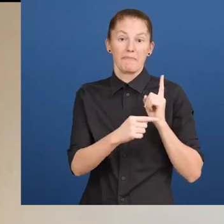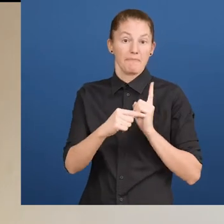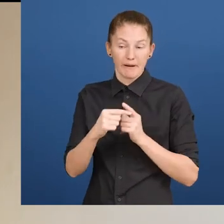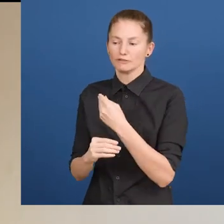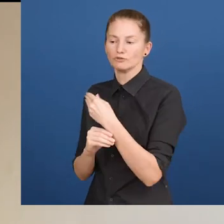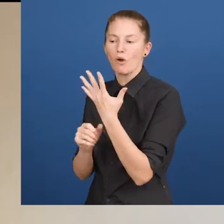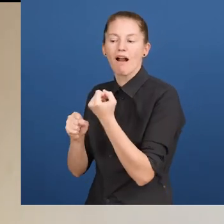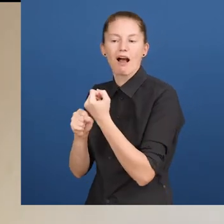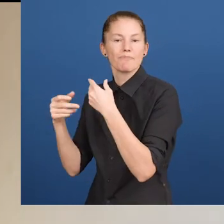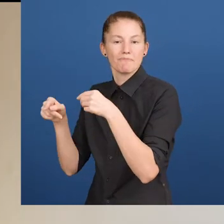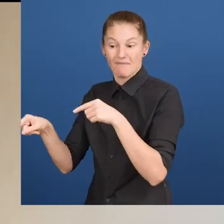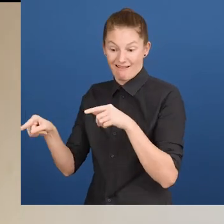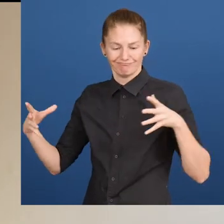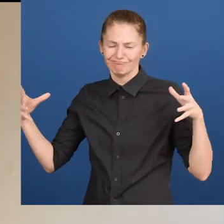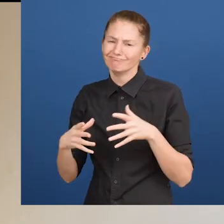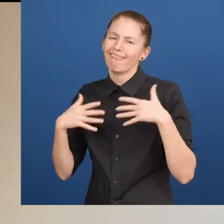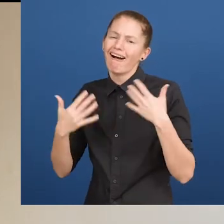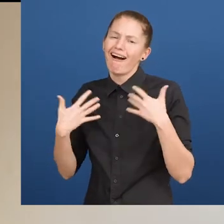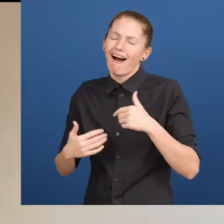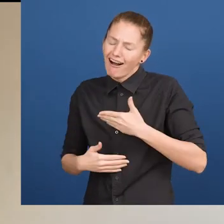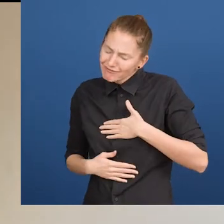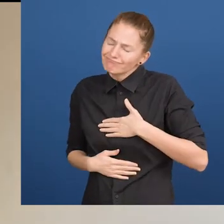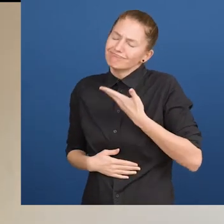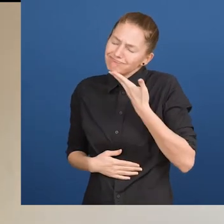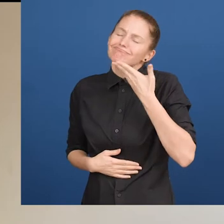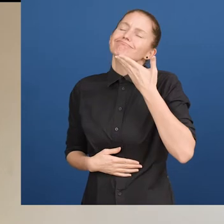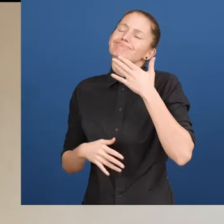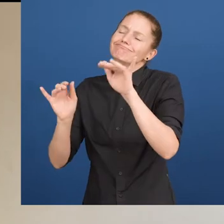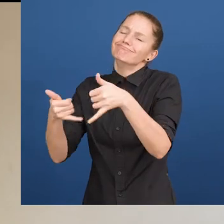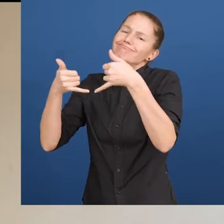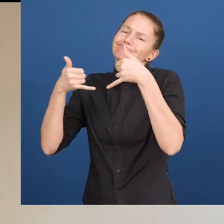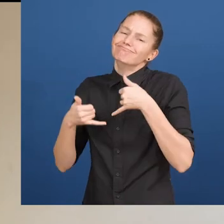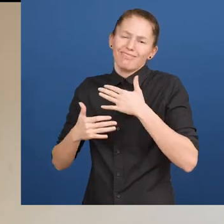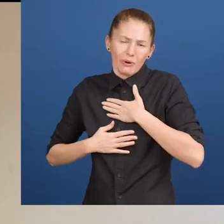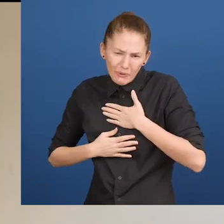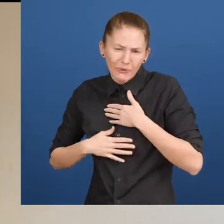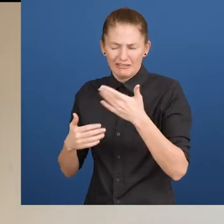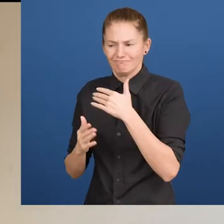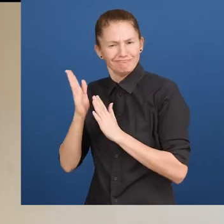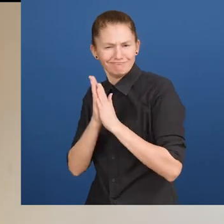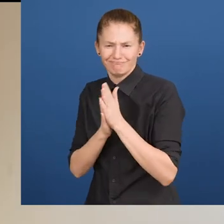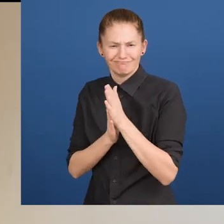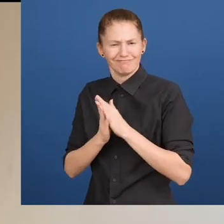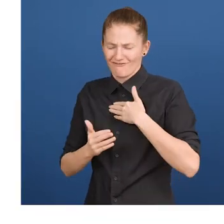It gives us even more motivation to work on inclusive and easy work for everyone. Thank you!"